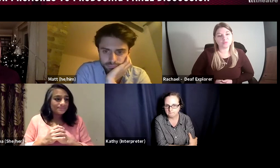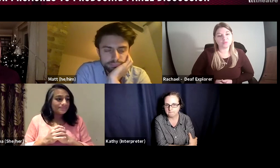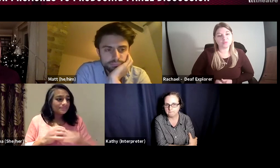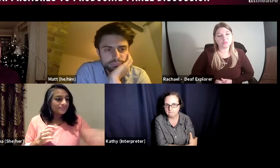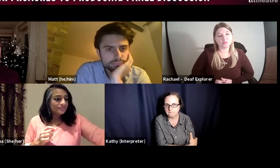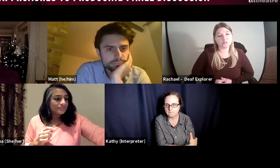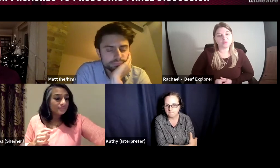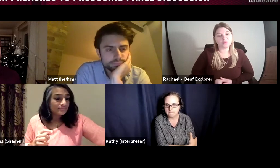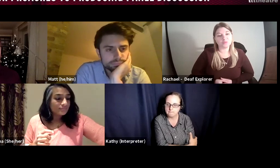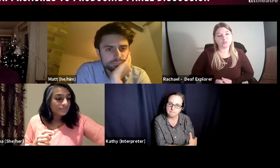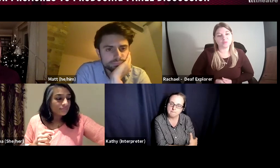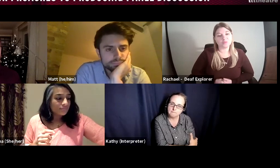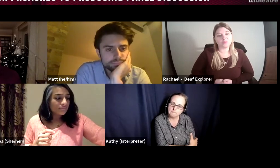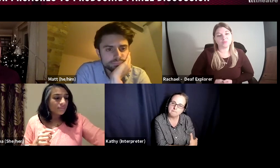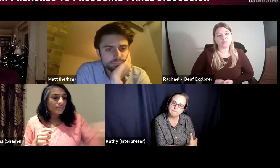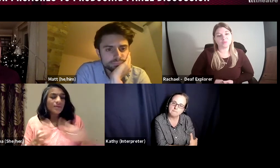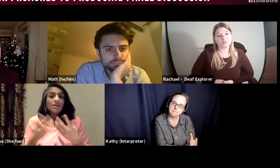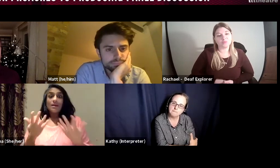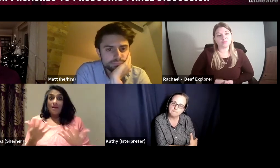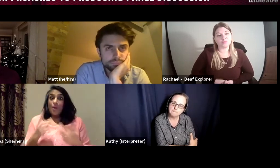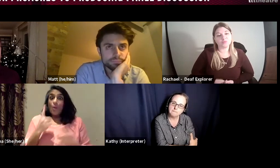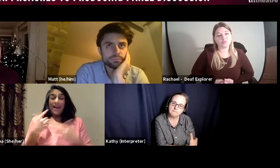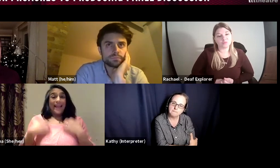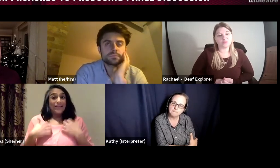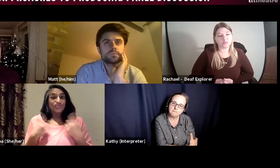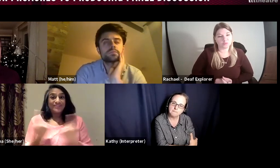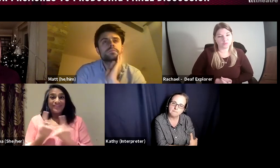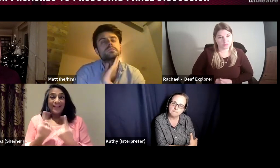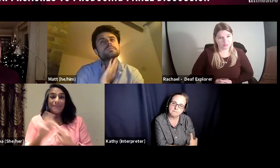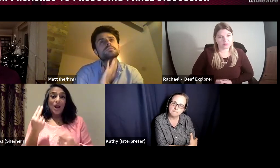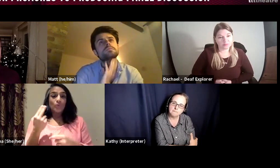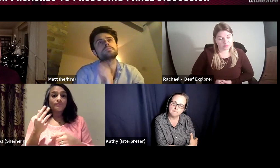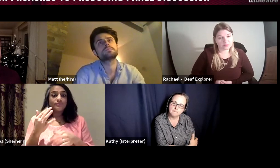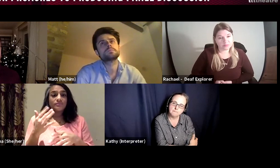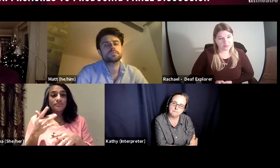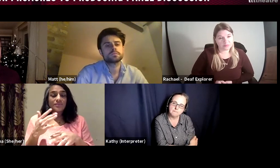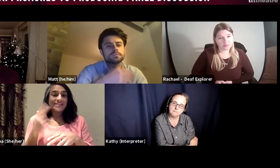we can make the appropriate adjustments here and there that will smooth things along. One